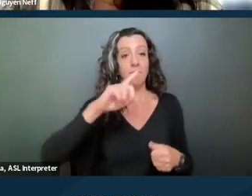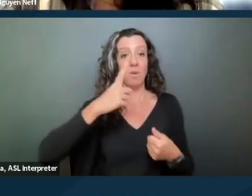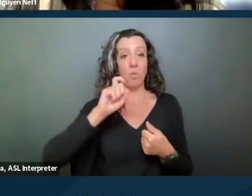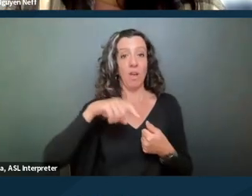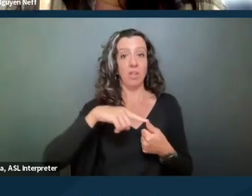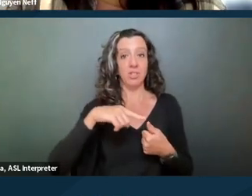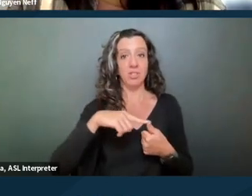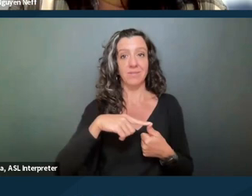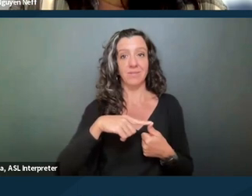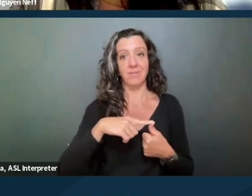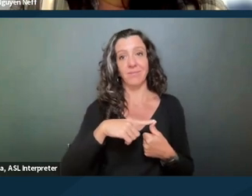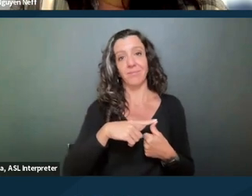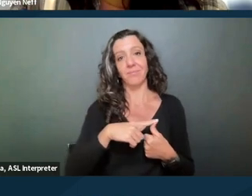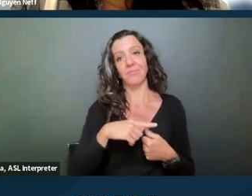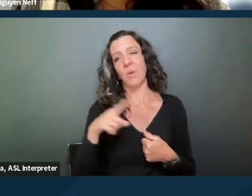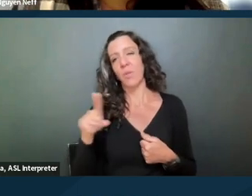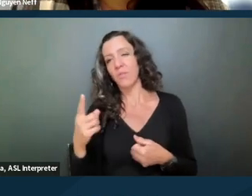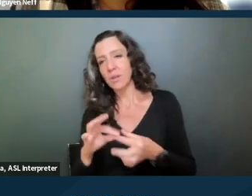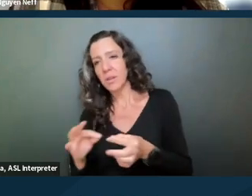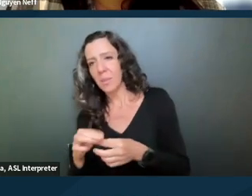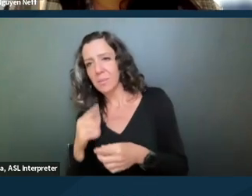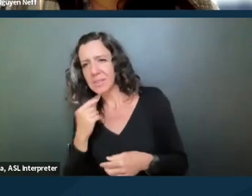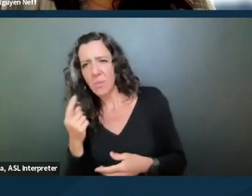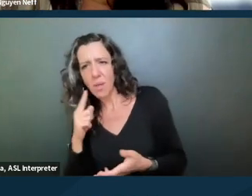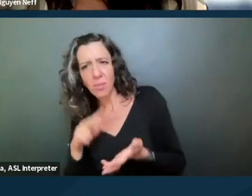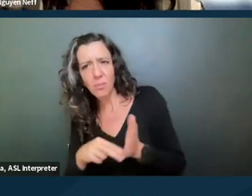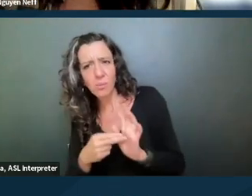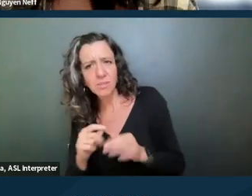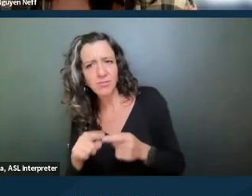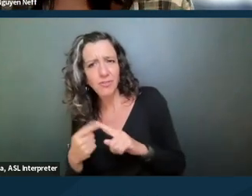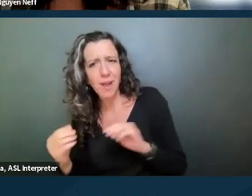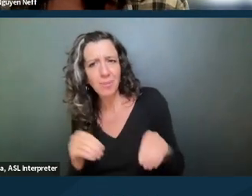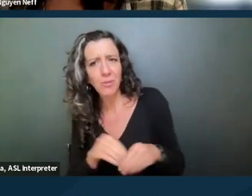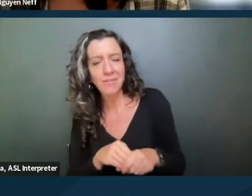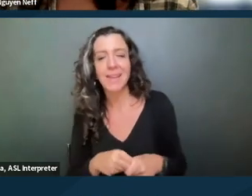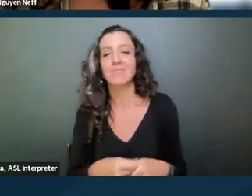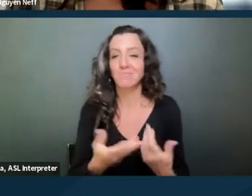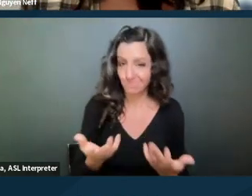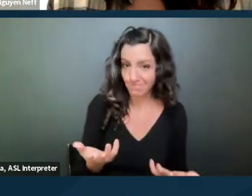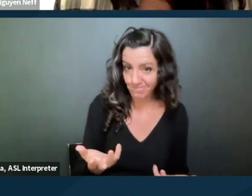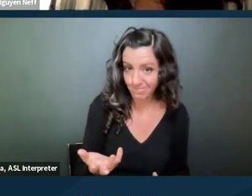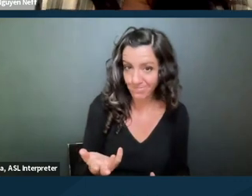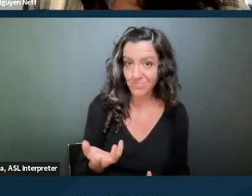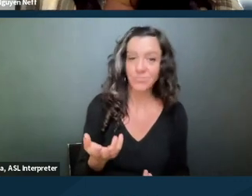the first comment on the chat was, you know, what was the purpose of the friend? So the fact that is the friend there